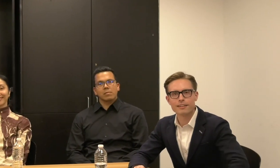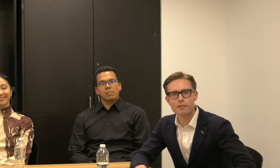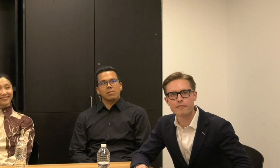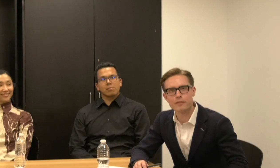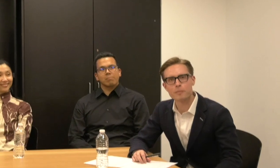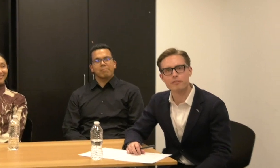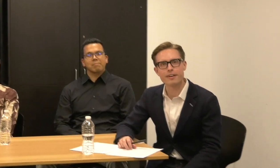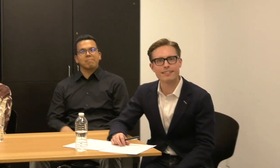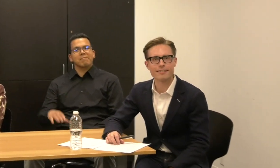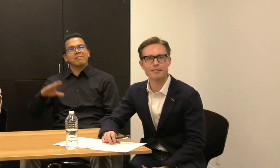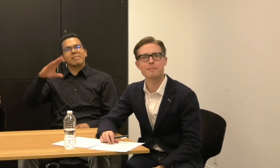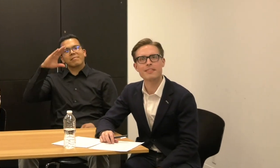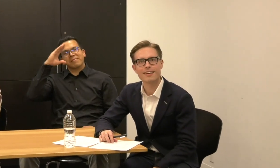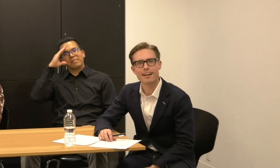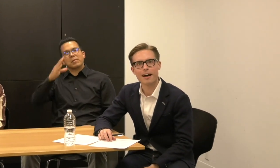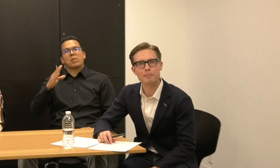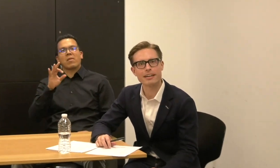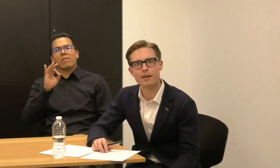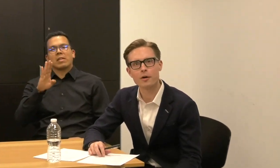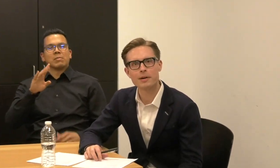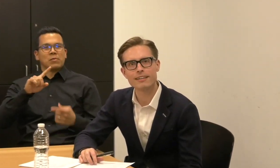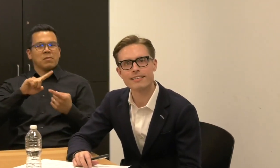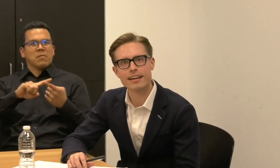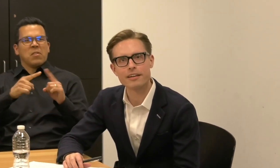Hello Facebook Friends, I'm Lane Harwell, Executive director of the Dance service organization,